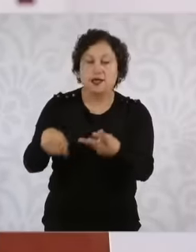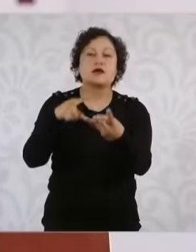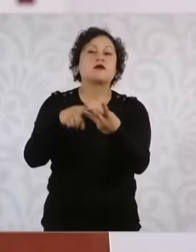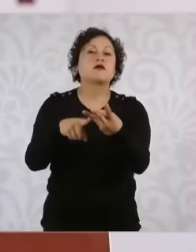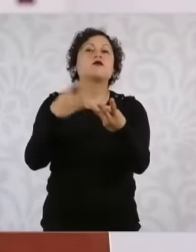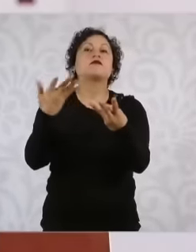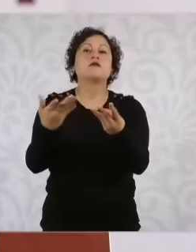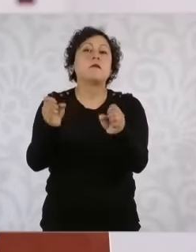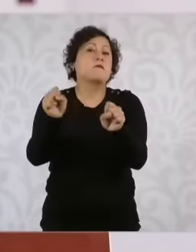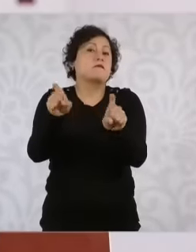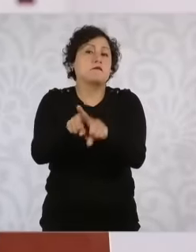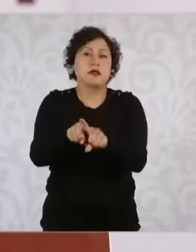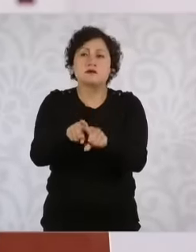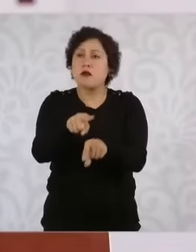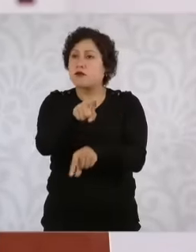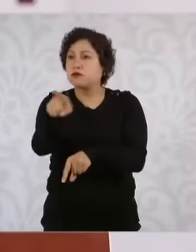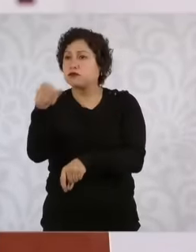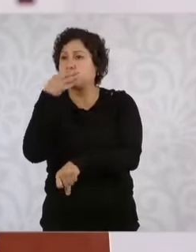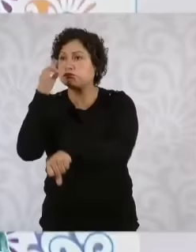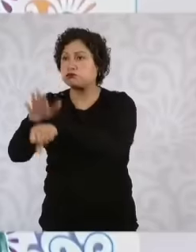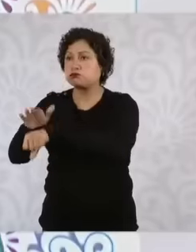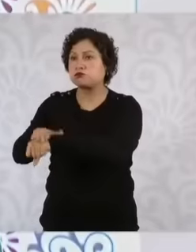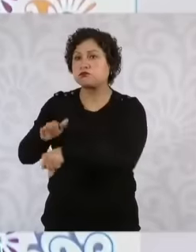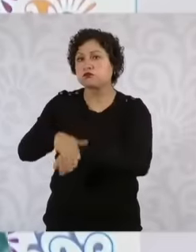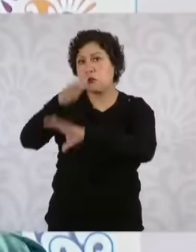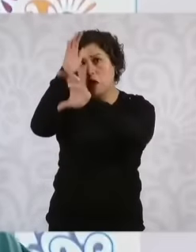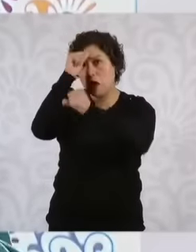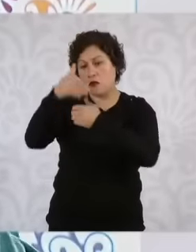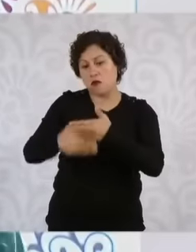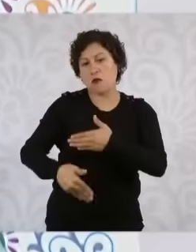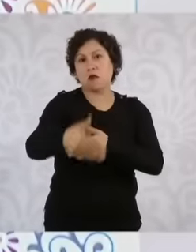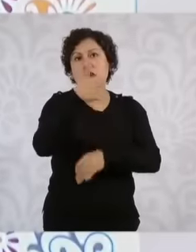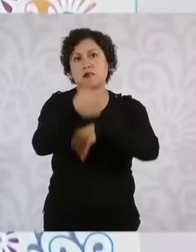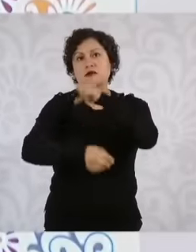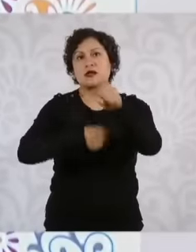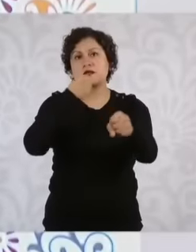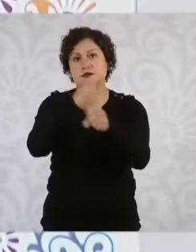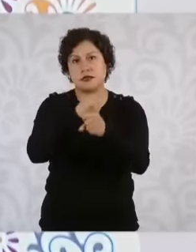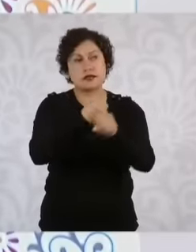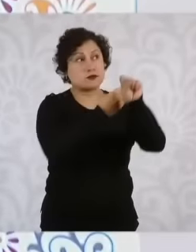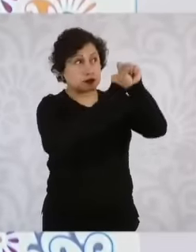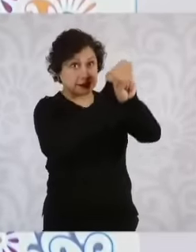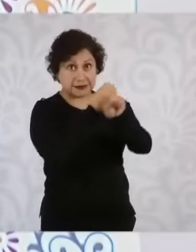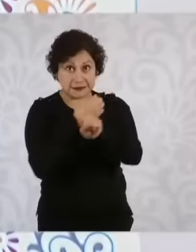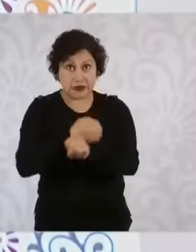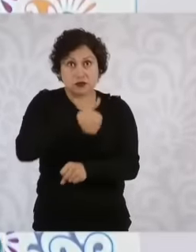what the commitments are for the next few years with each of the states of the republic,